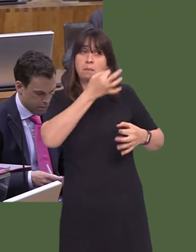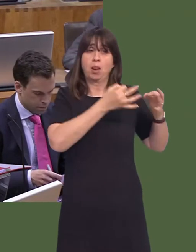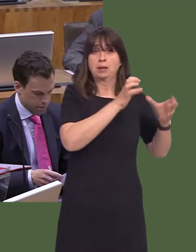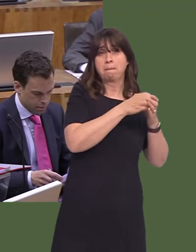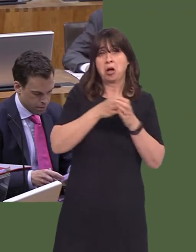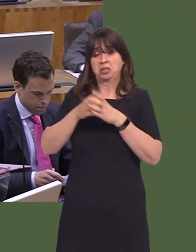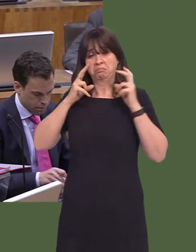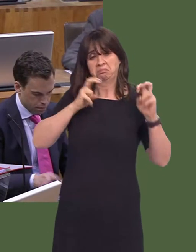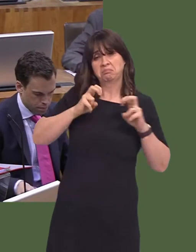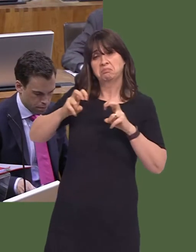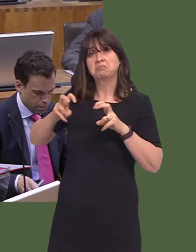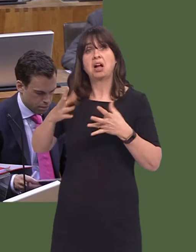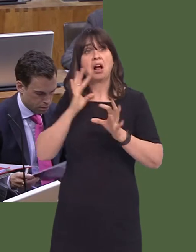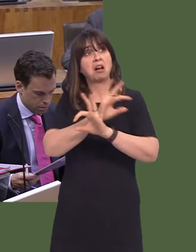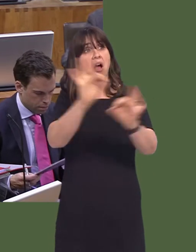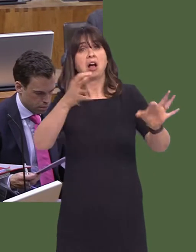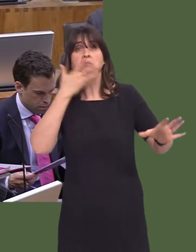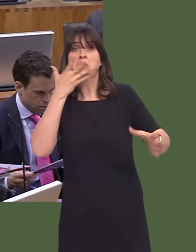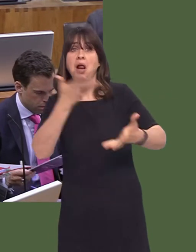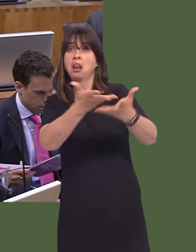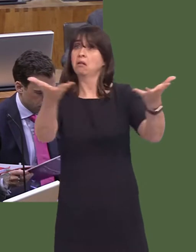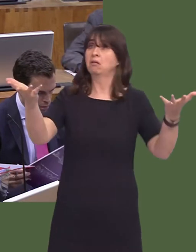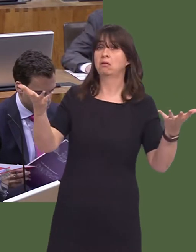this and take their case to the people of Wales through an electionóif that's what